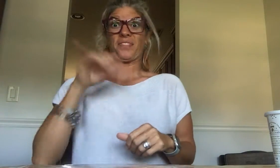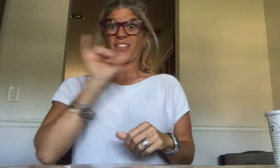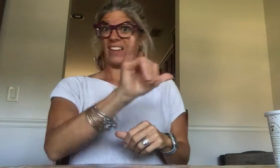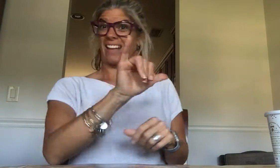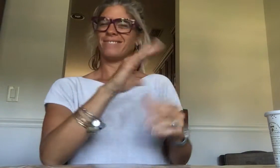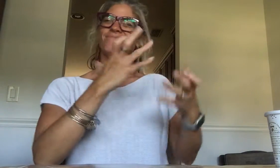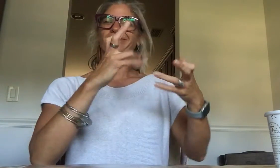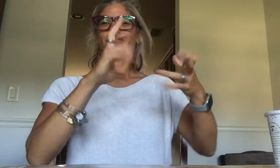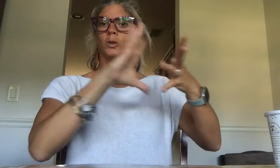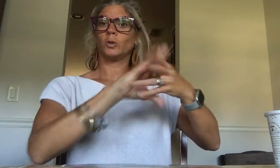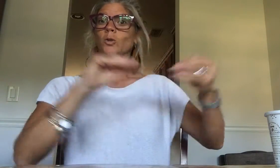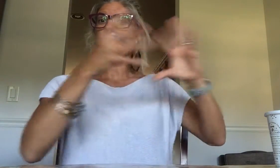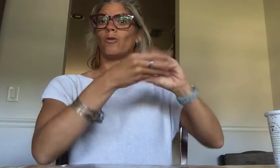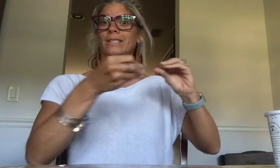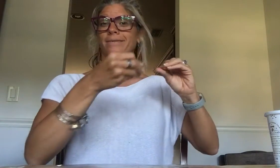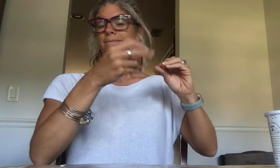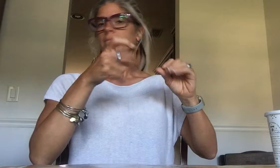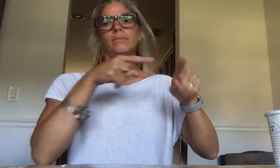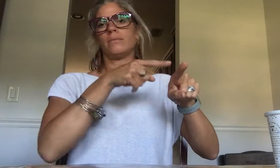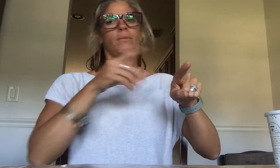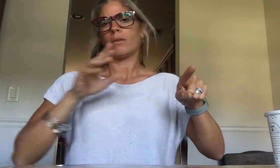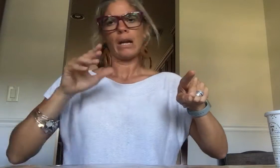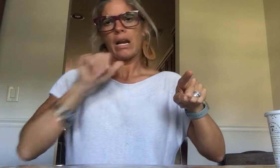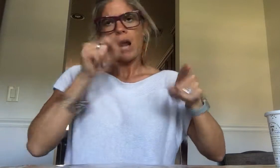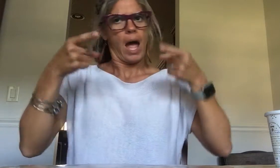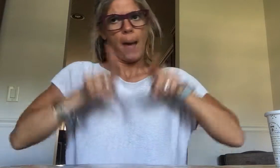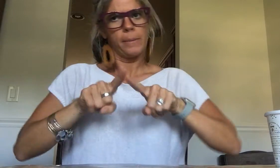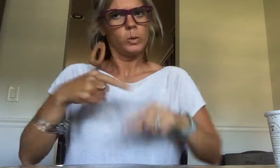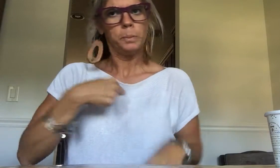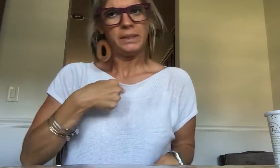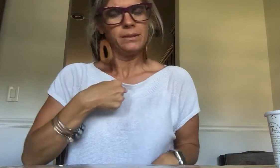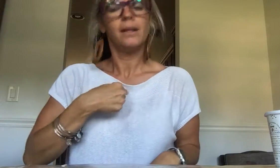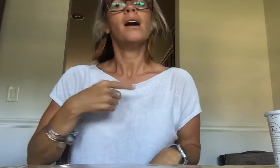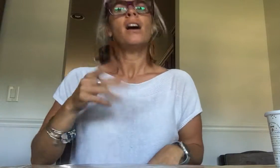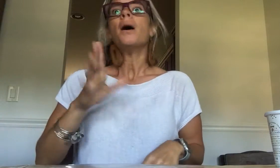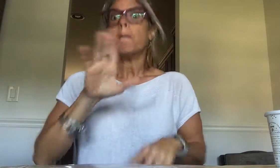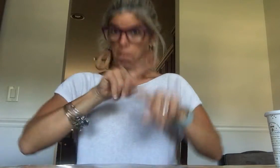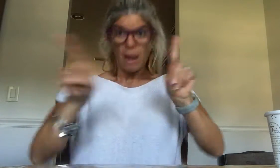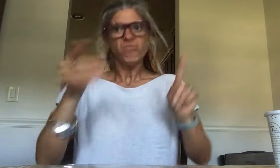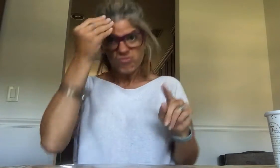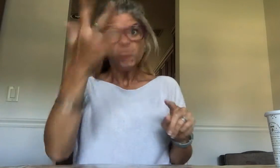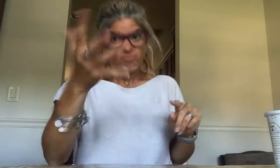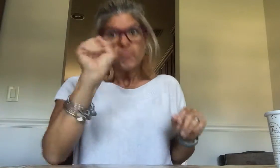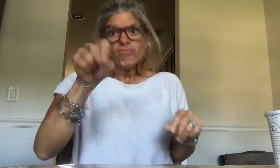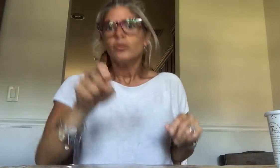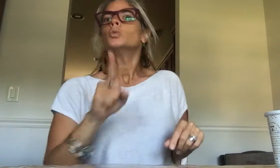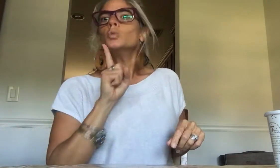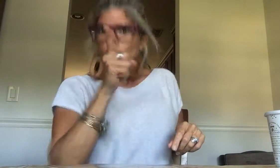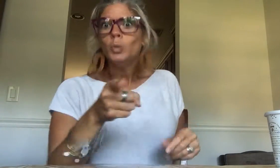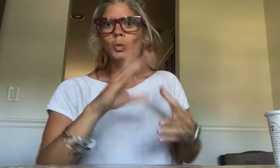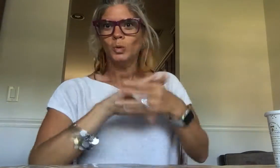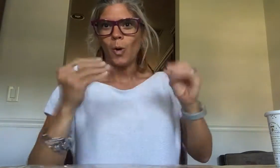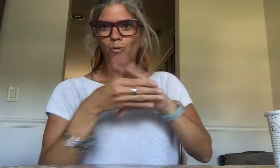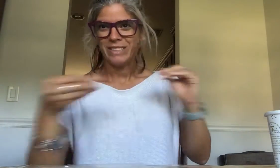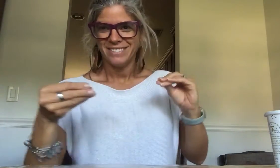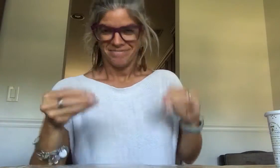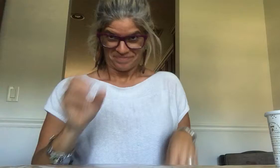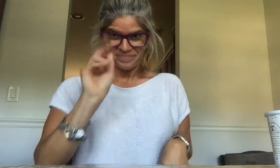This story did not happen to me But it is indeed a true story, okay!